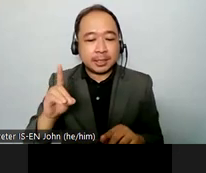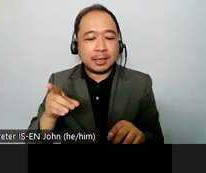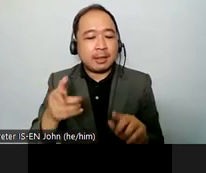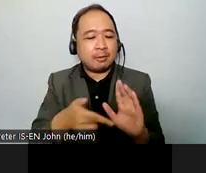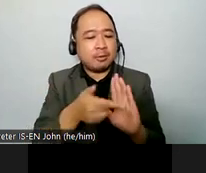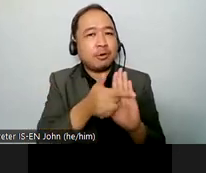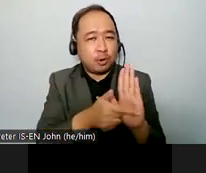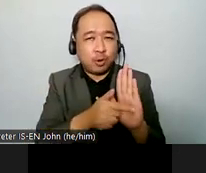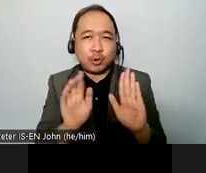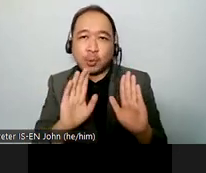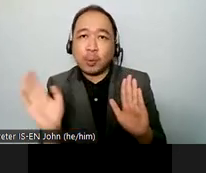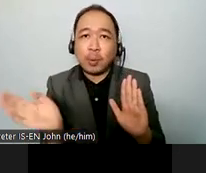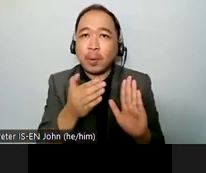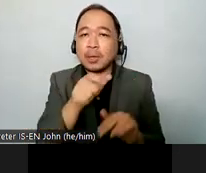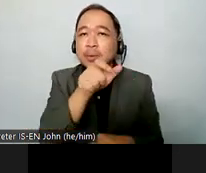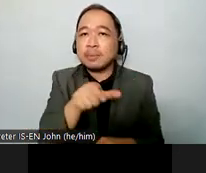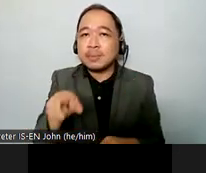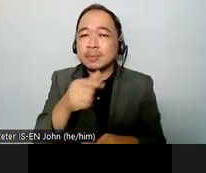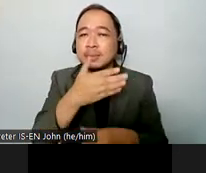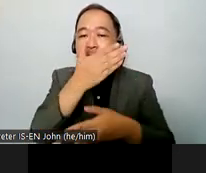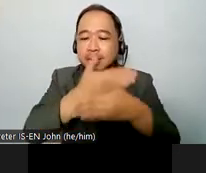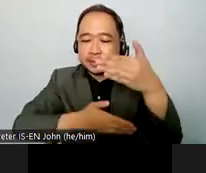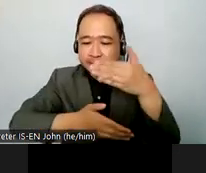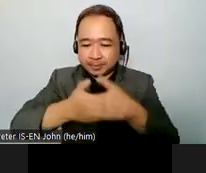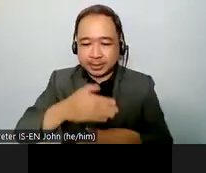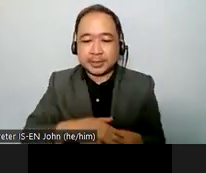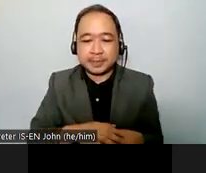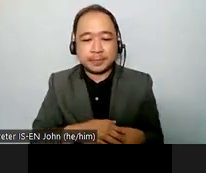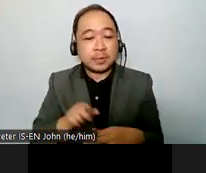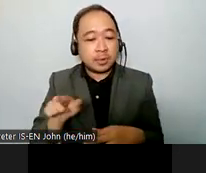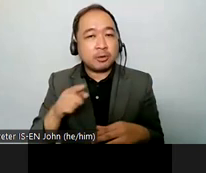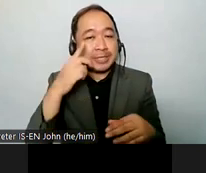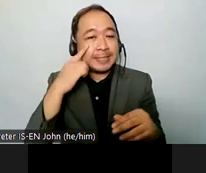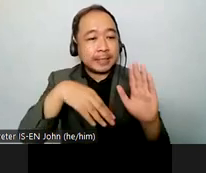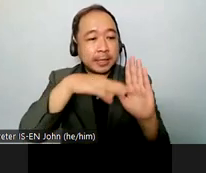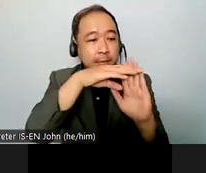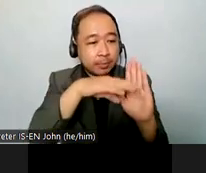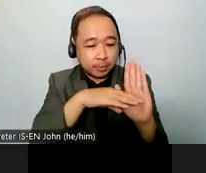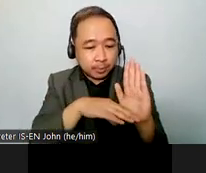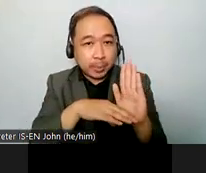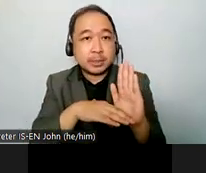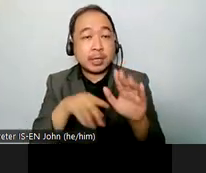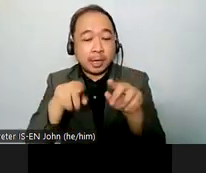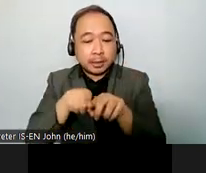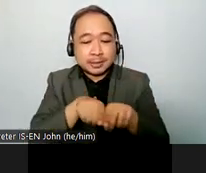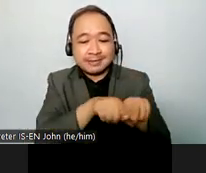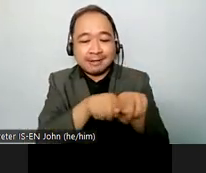through their representative organizations in the implementation and monitoring of the convention